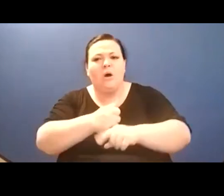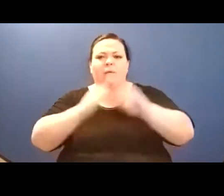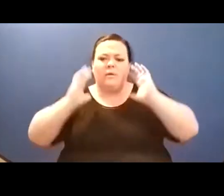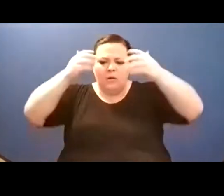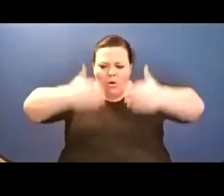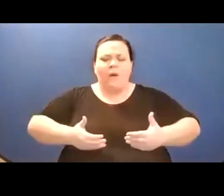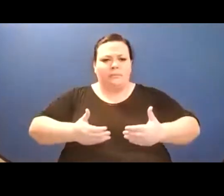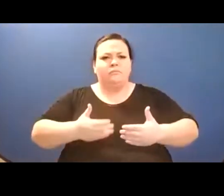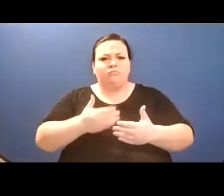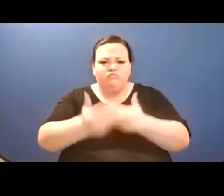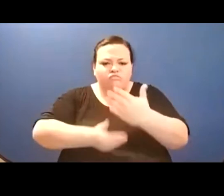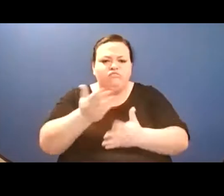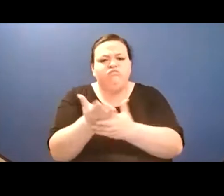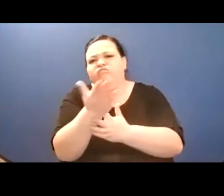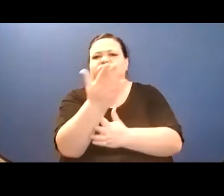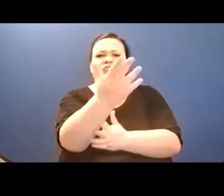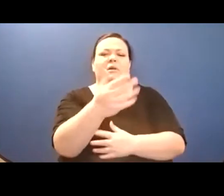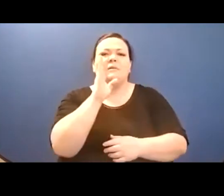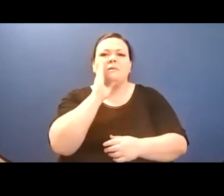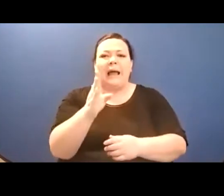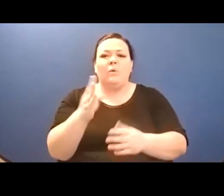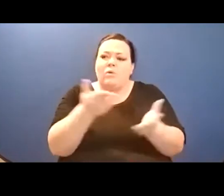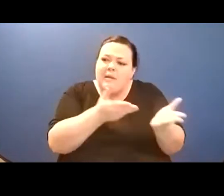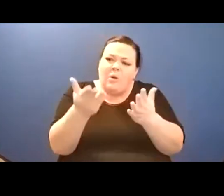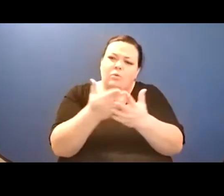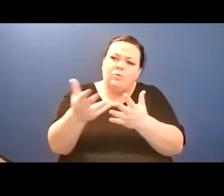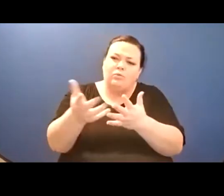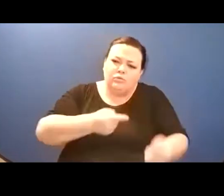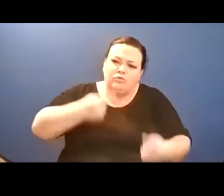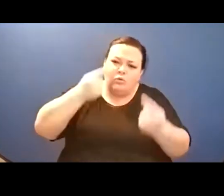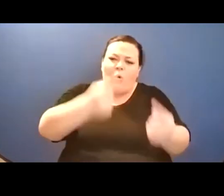it just might be able to withstand anything. Who's to say otherwise?//